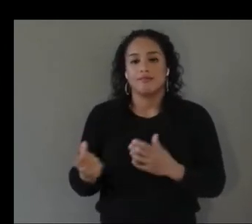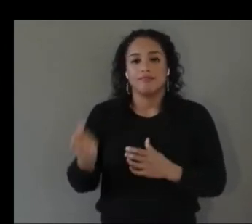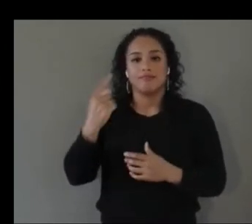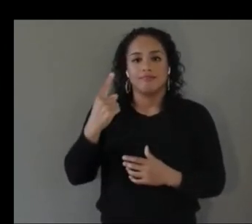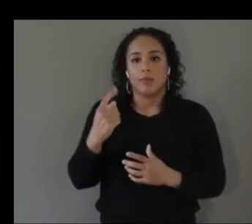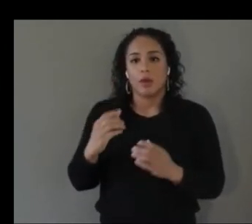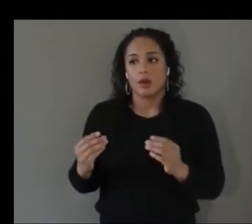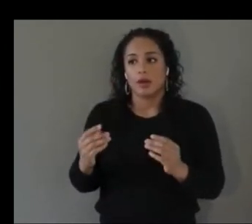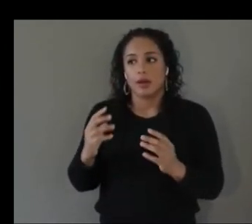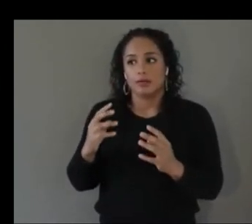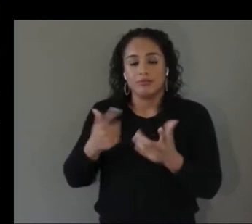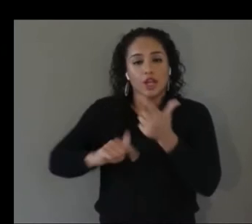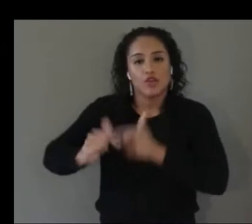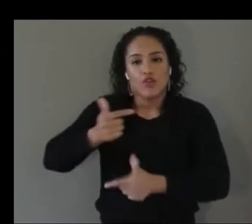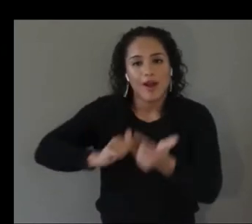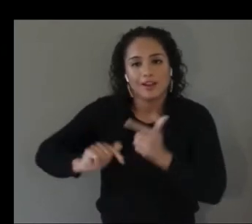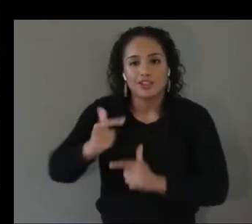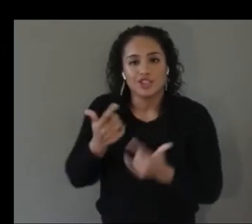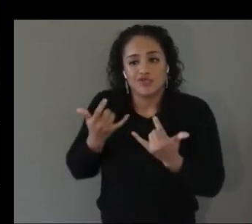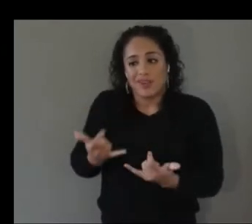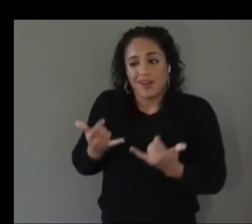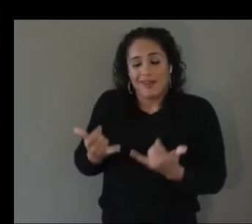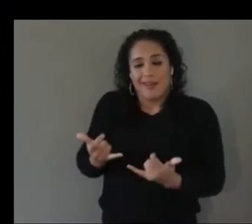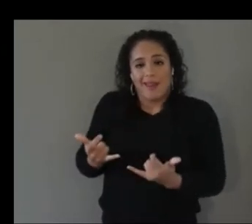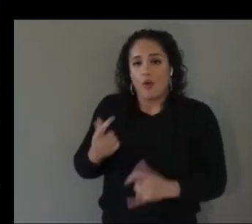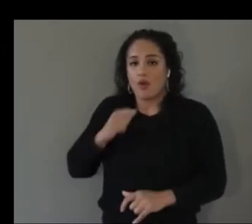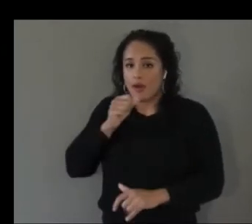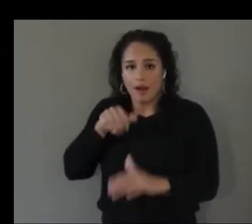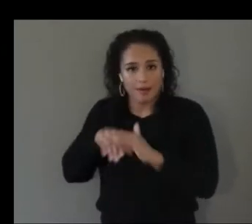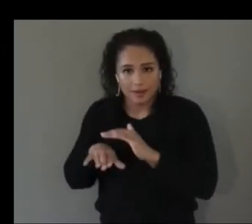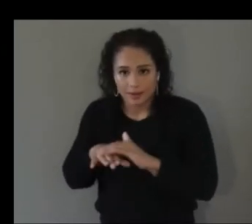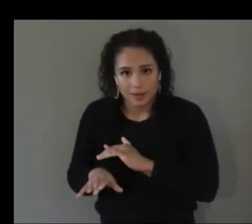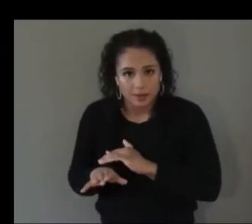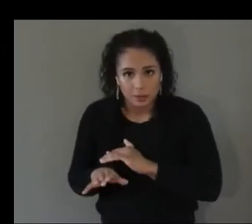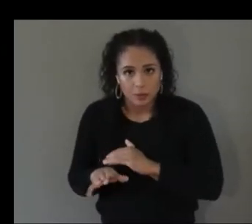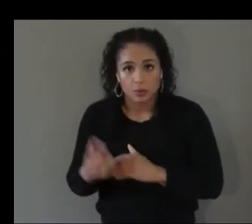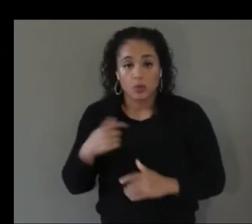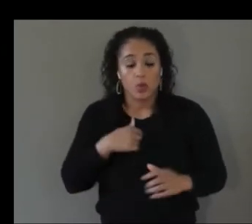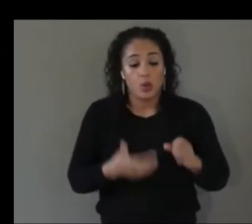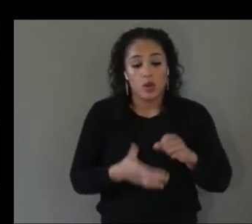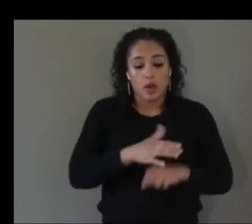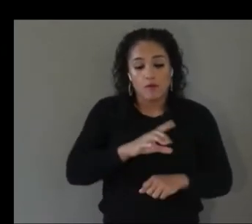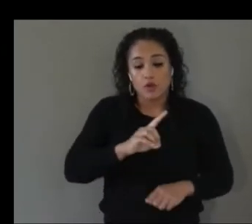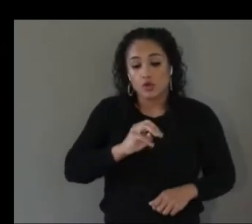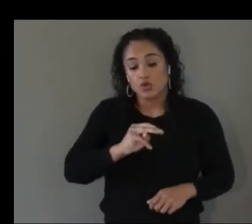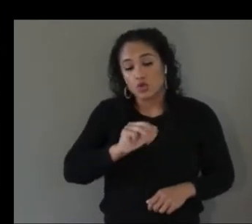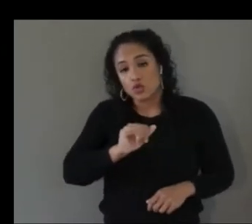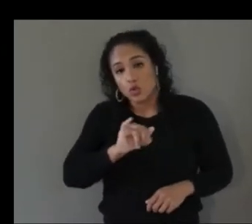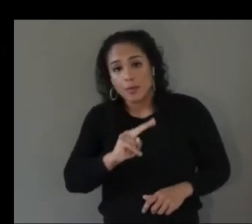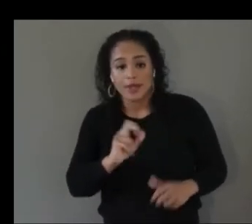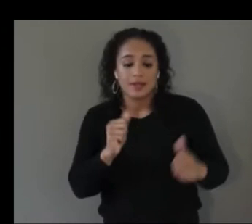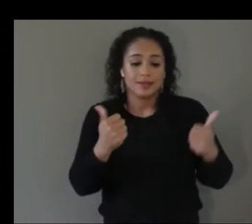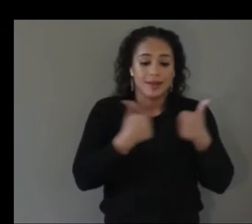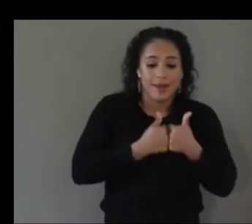that might be inaccessible and so we covered up we covered domains like games retail and education